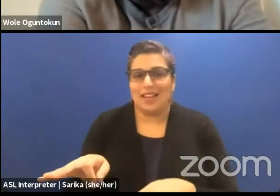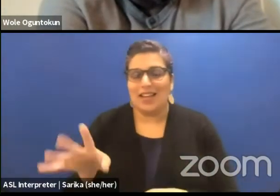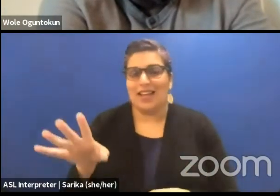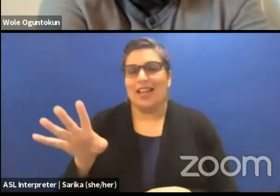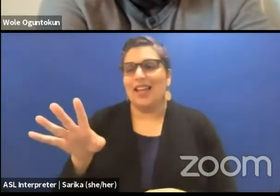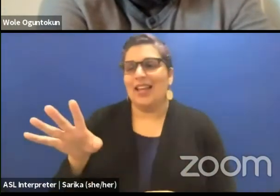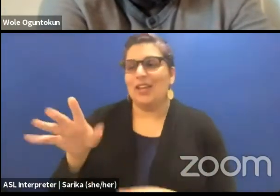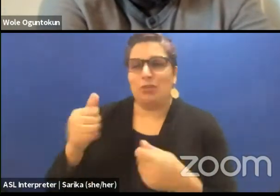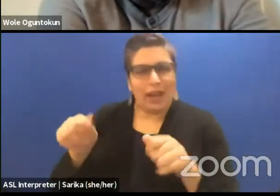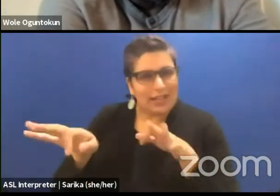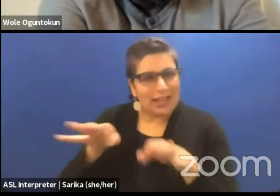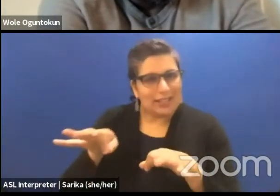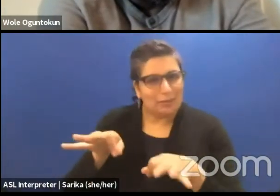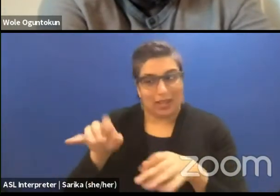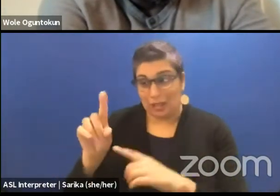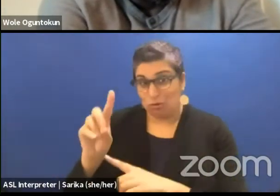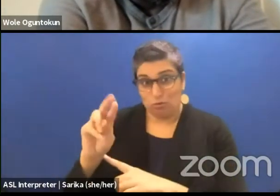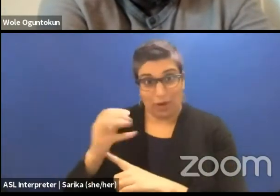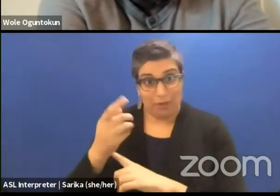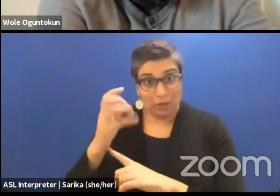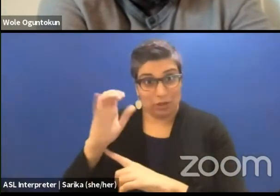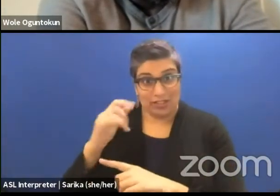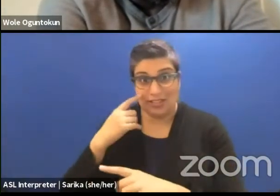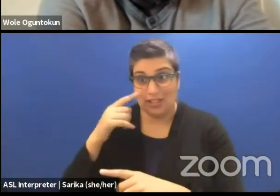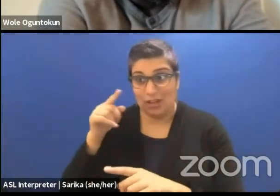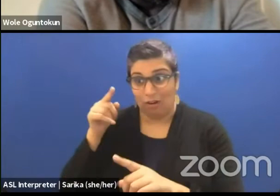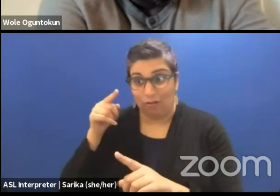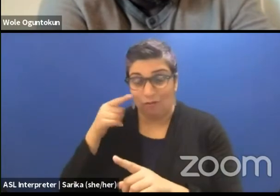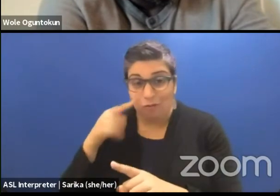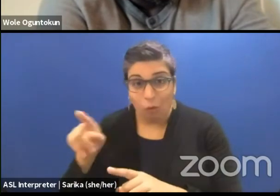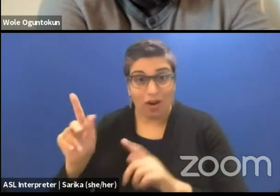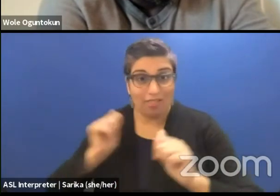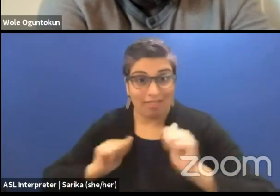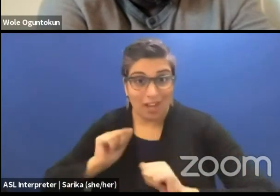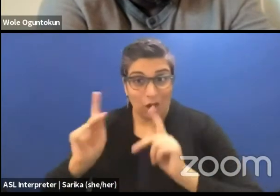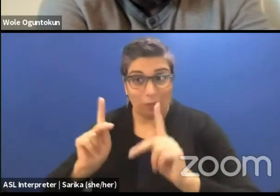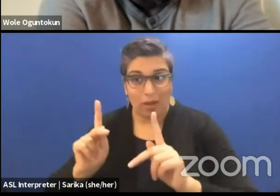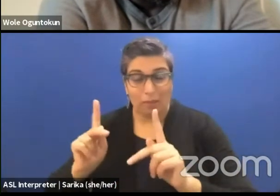and have been choreographers for decades. And it's there that we start to wondering